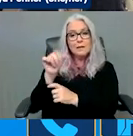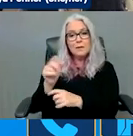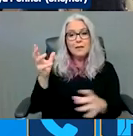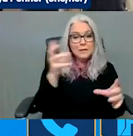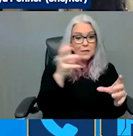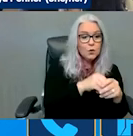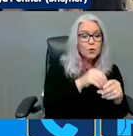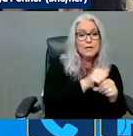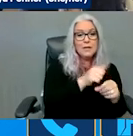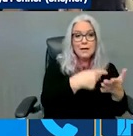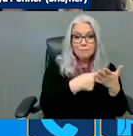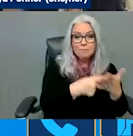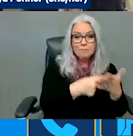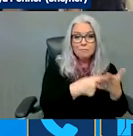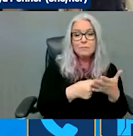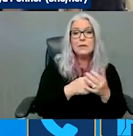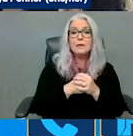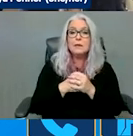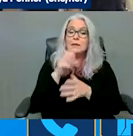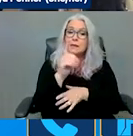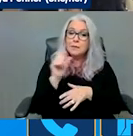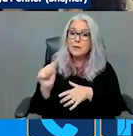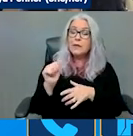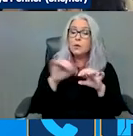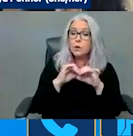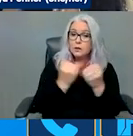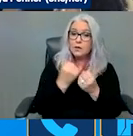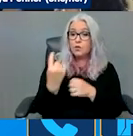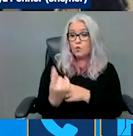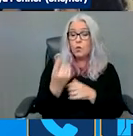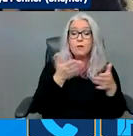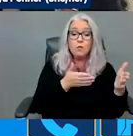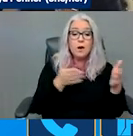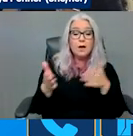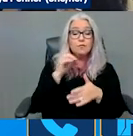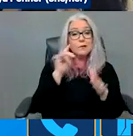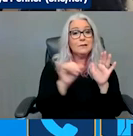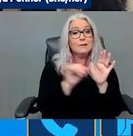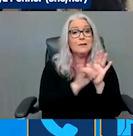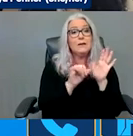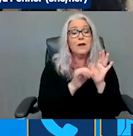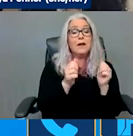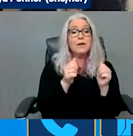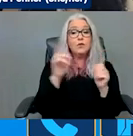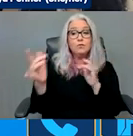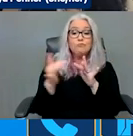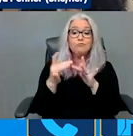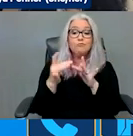organizations are one way to identify and reach out to people with disabilities within your communities, but we all know various way of